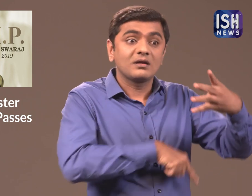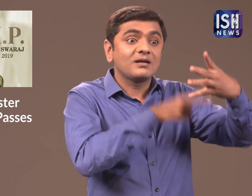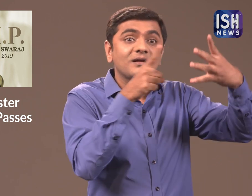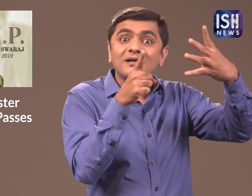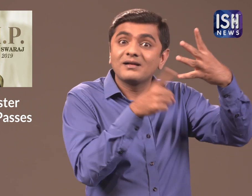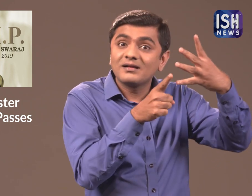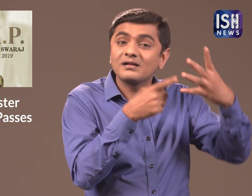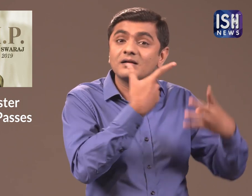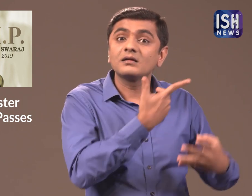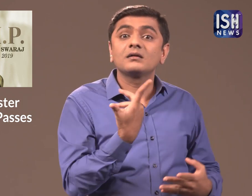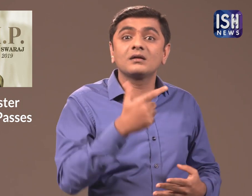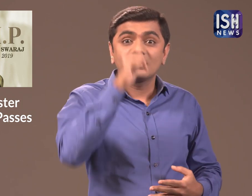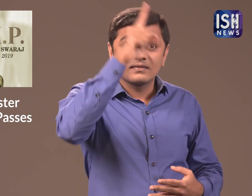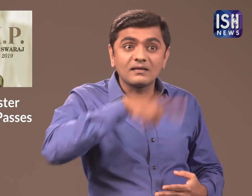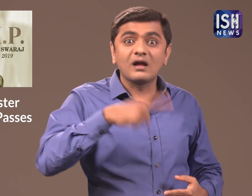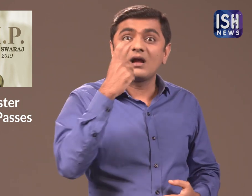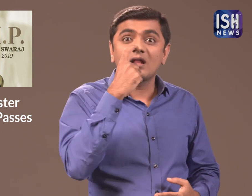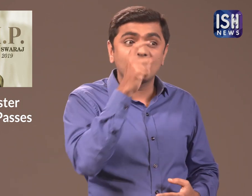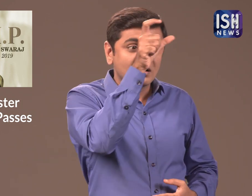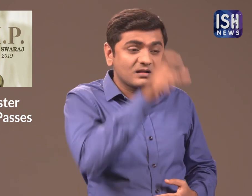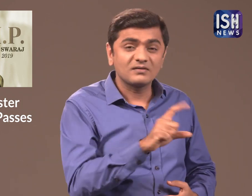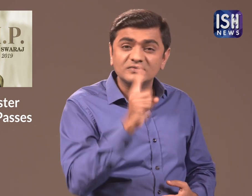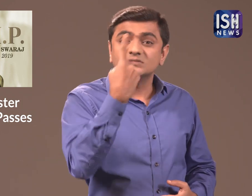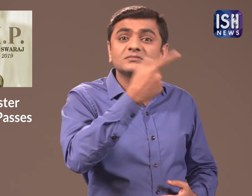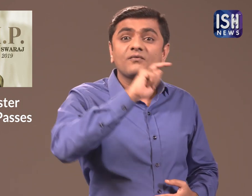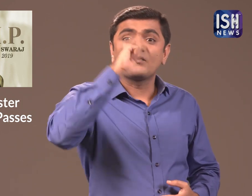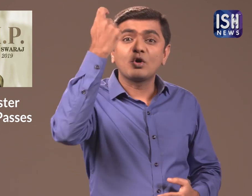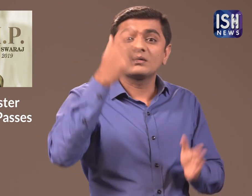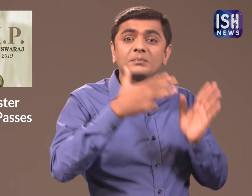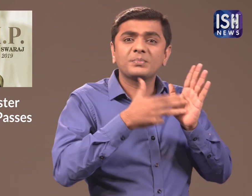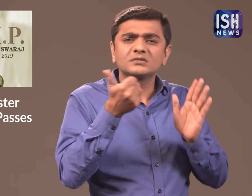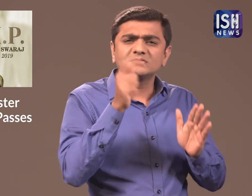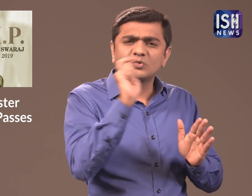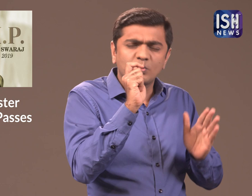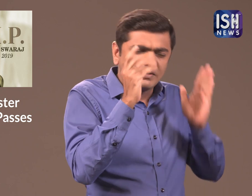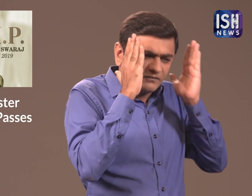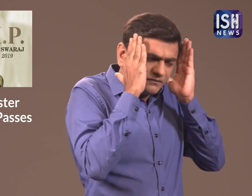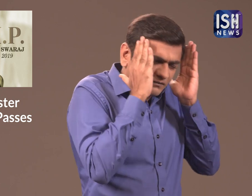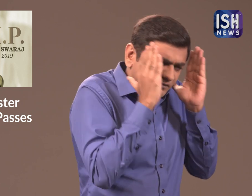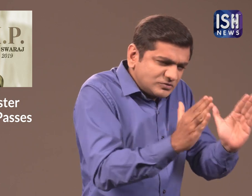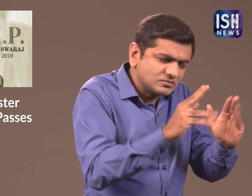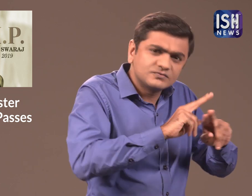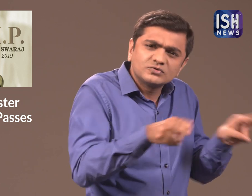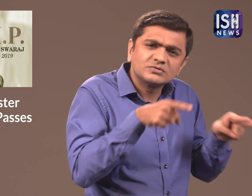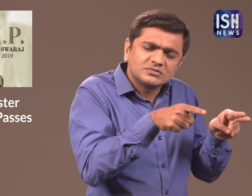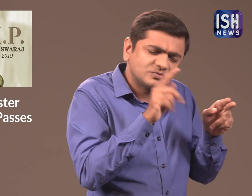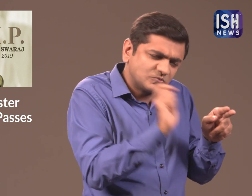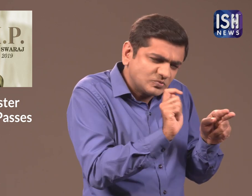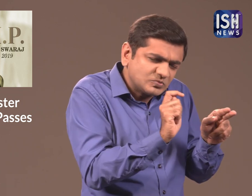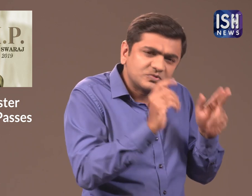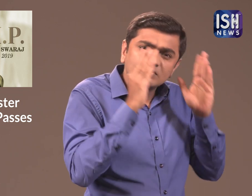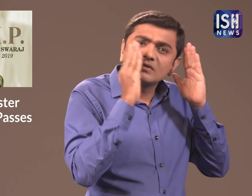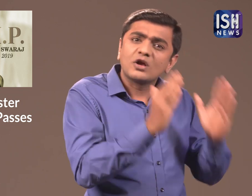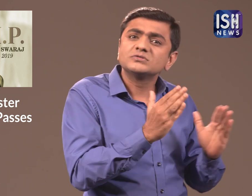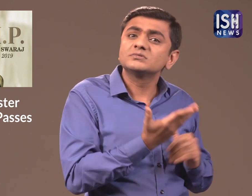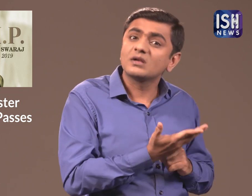and she was also India’s first full time female Foreign Minister.